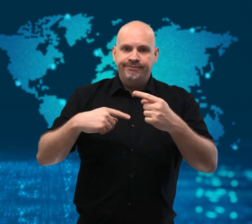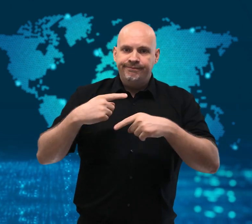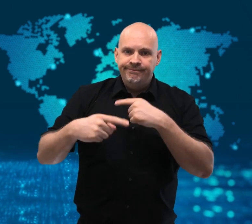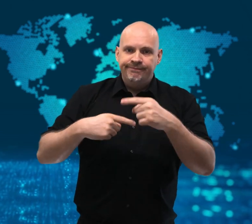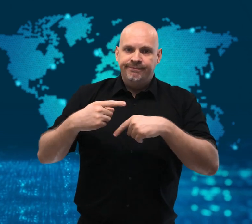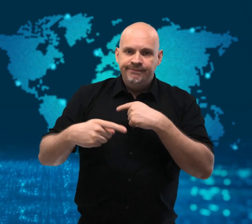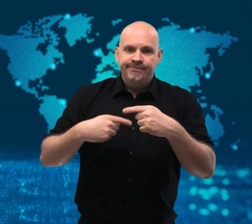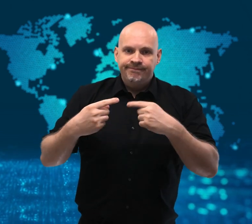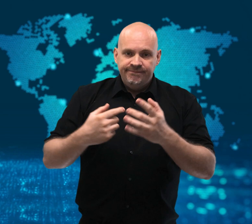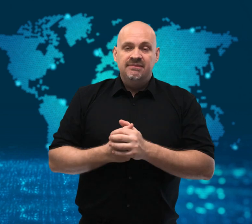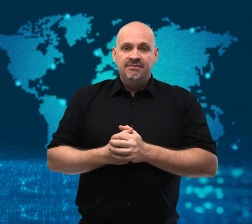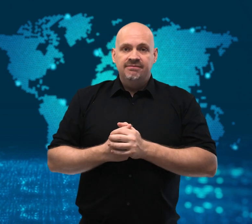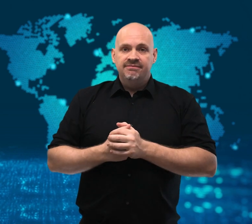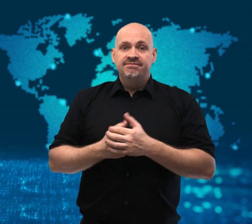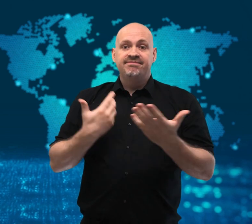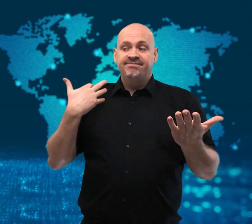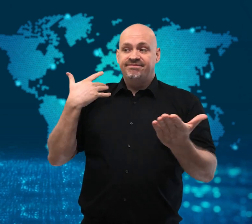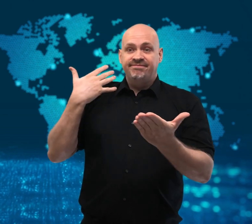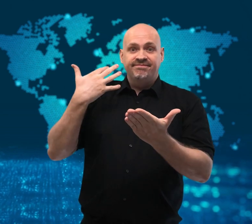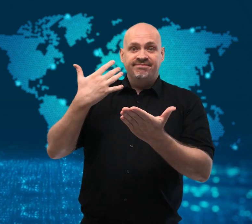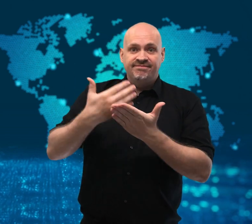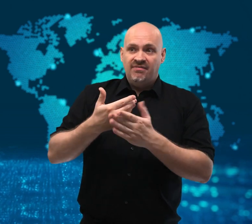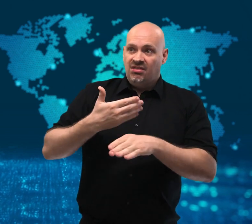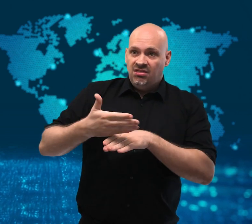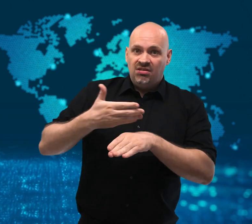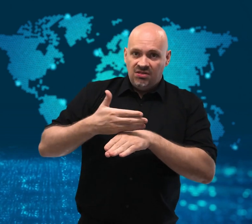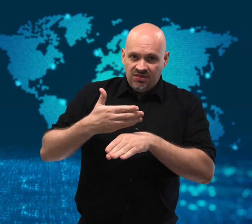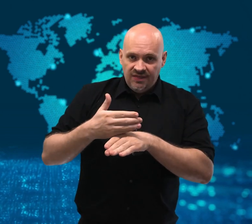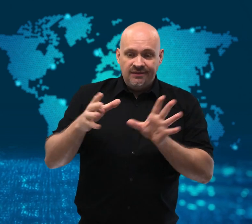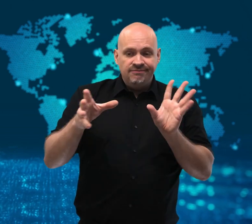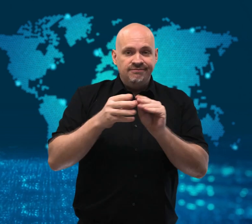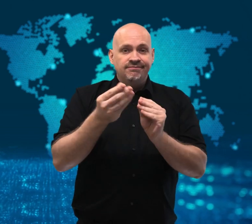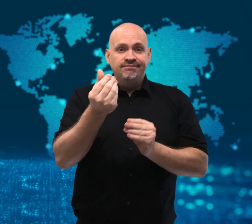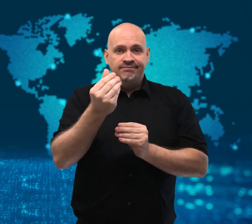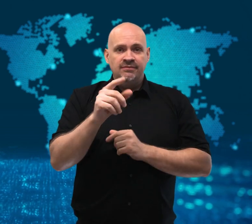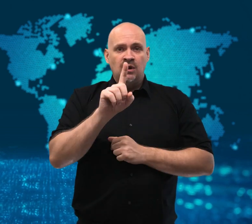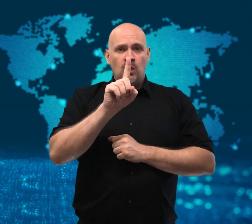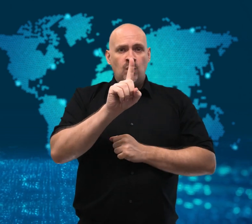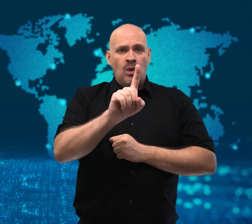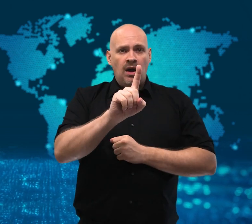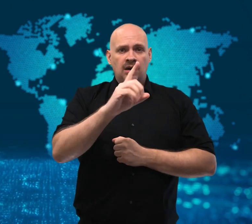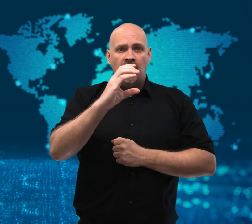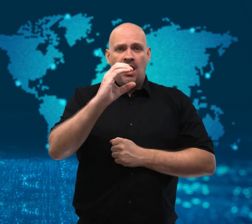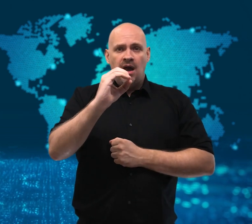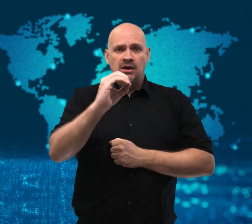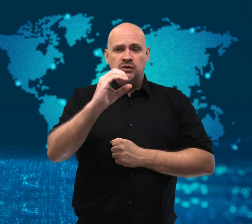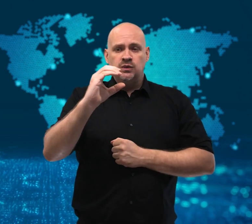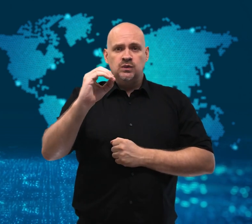and they owe more than $100 million USD.